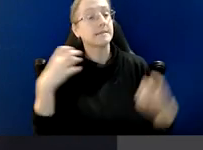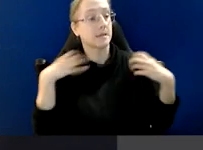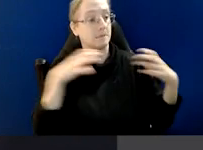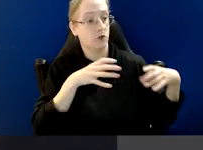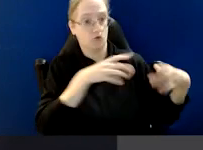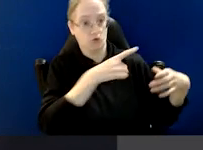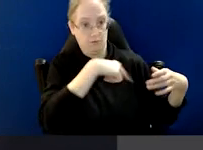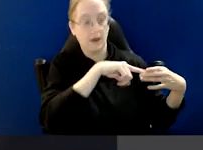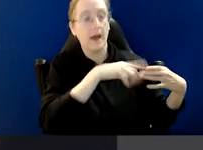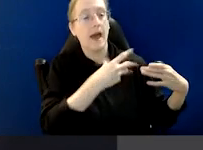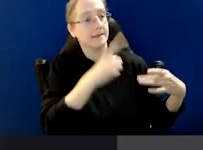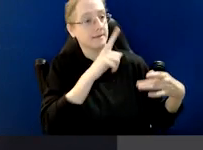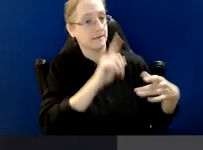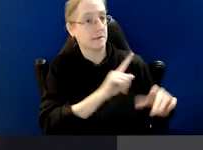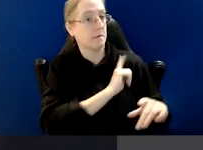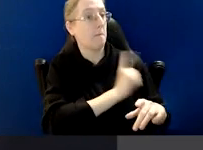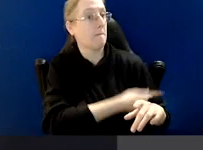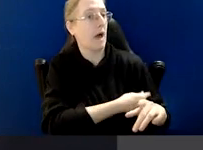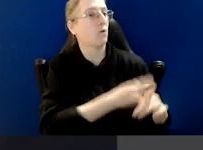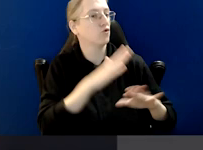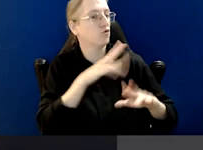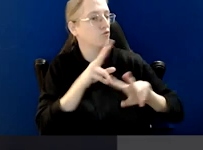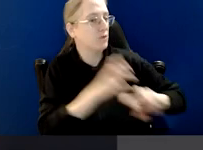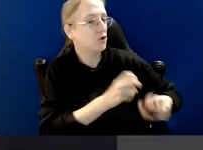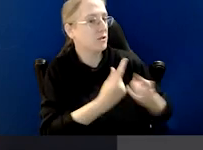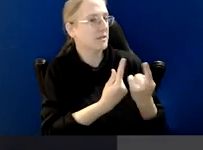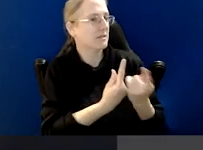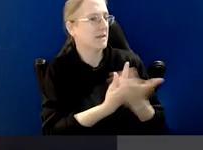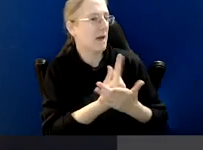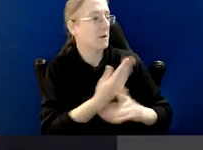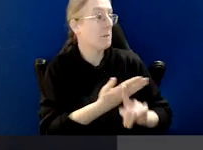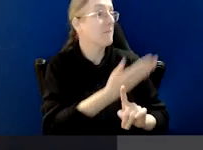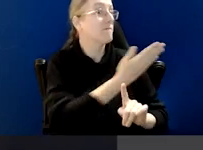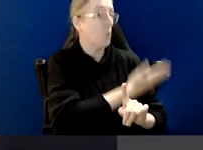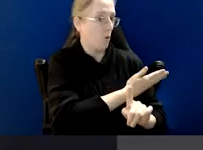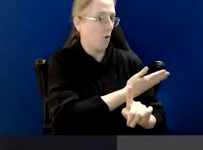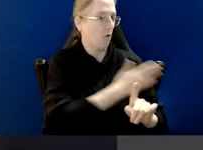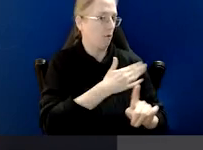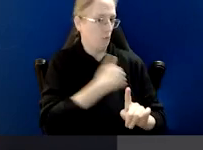the commission has the power to investigate conduct that occurred before its establishment,